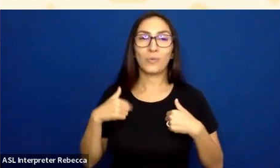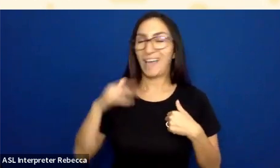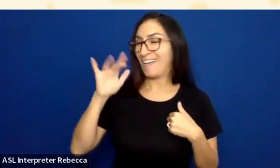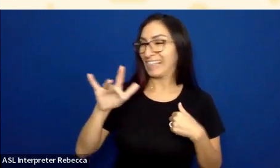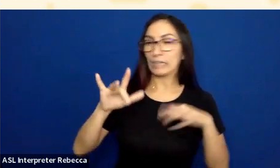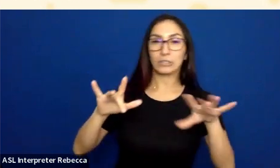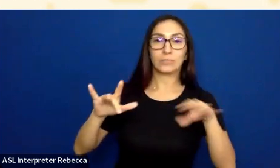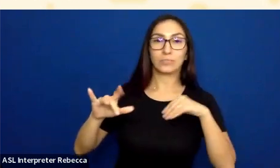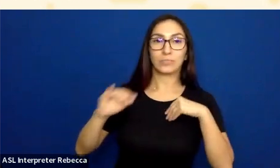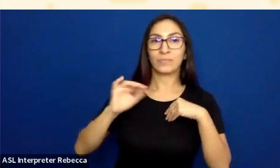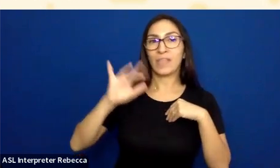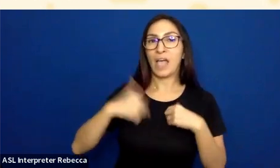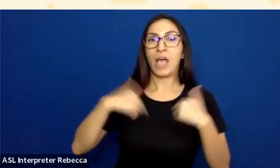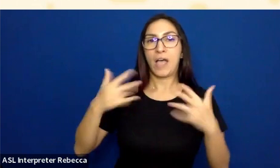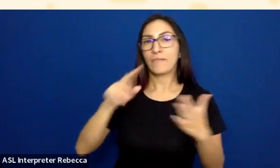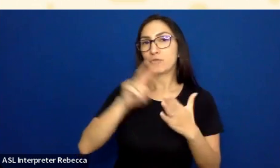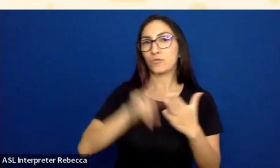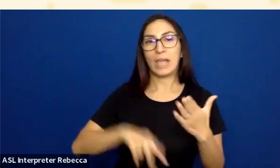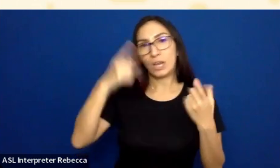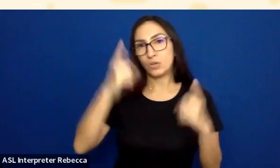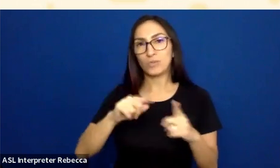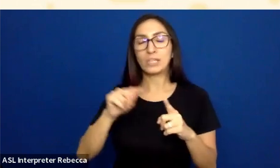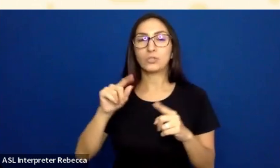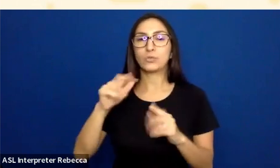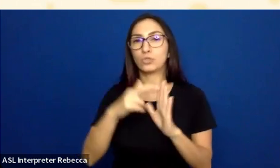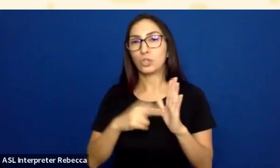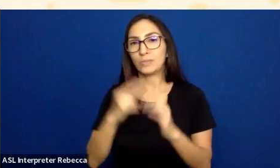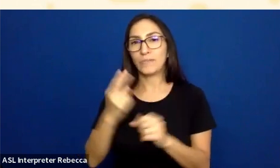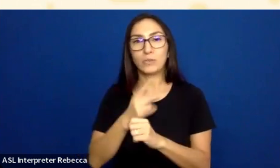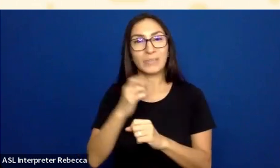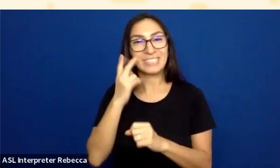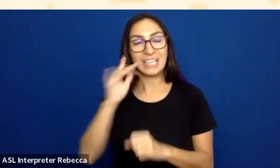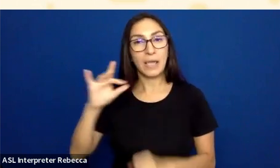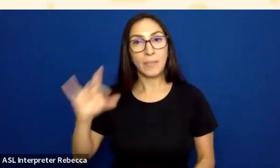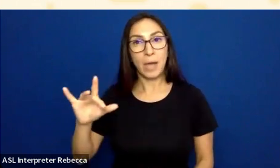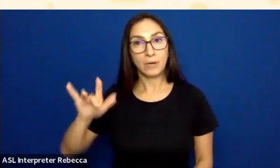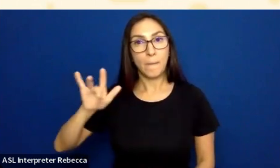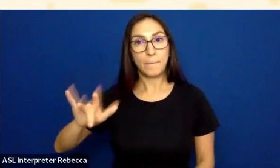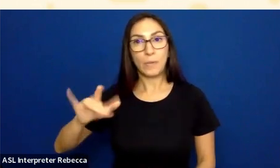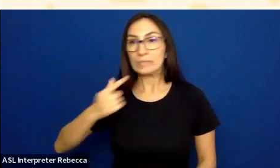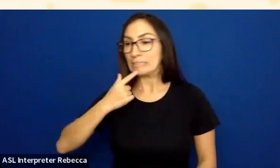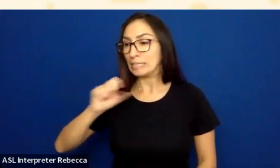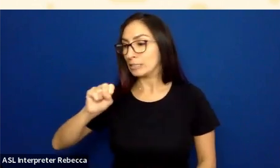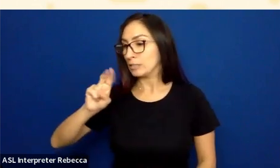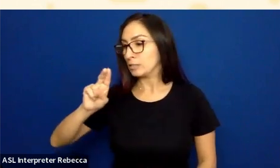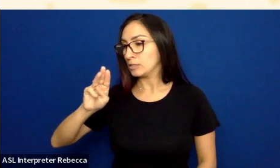but it has really low contrast. That's a visual indication that this thing is disabled or inactive,